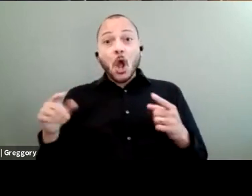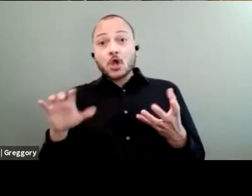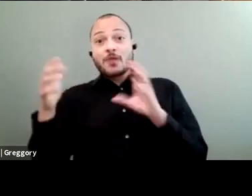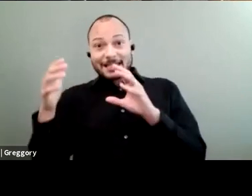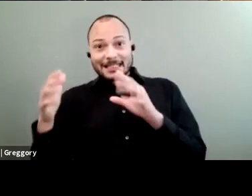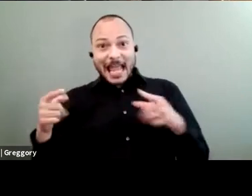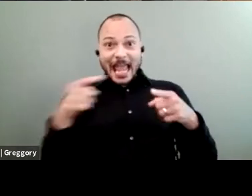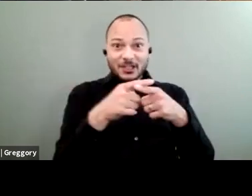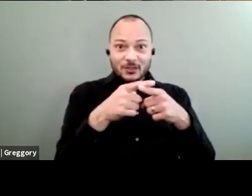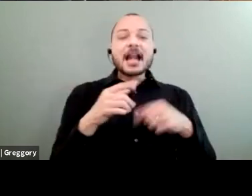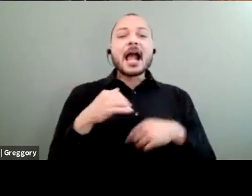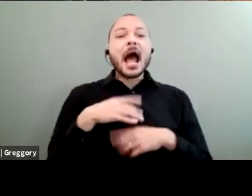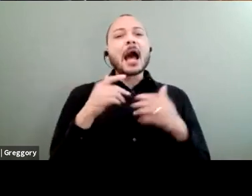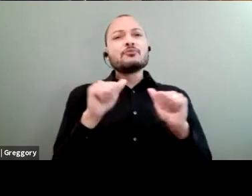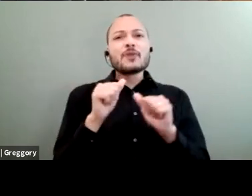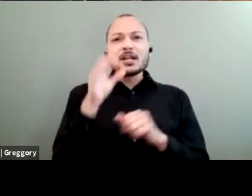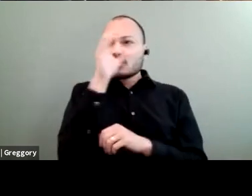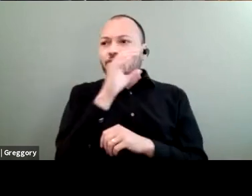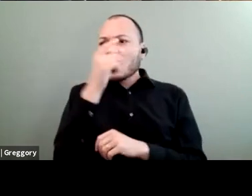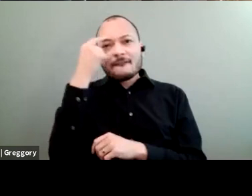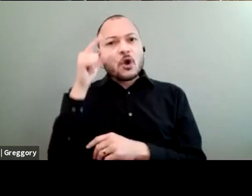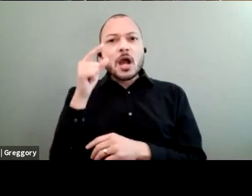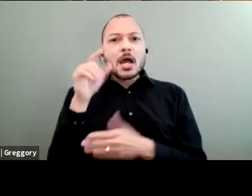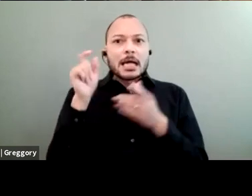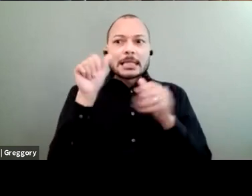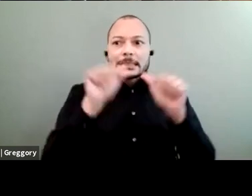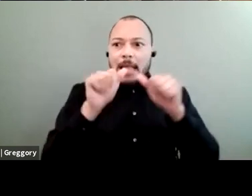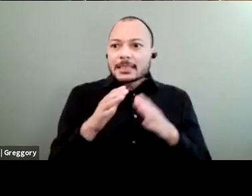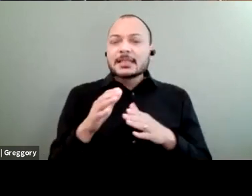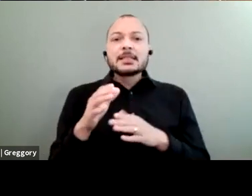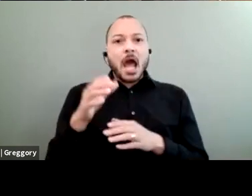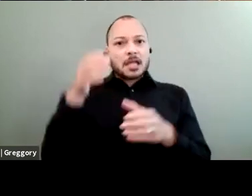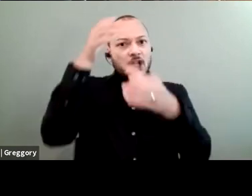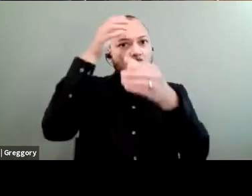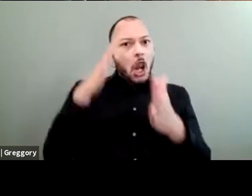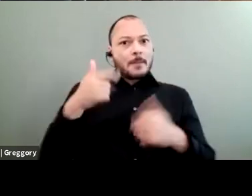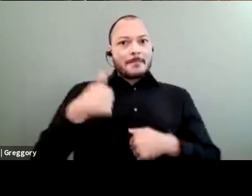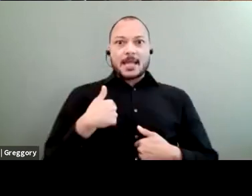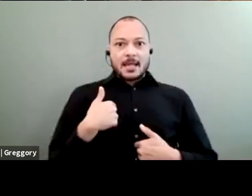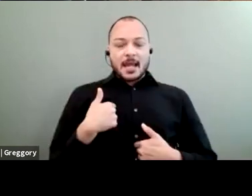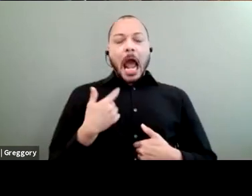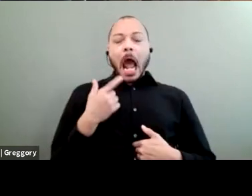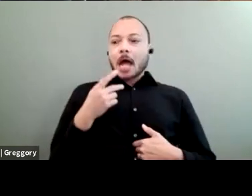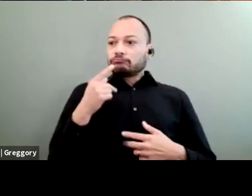As a scientist, as a scholar, when I try to look for data on disability